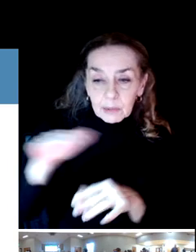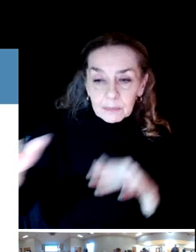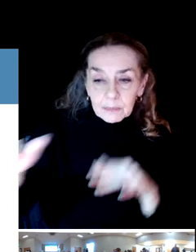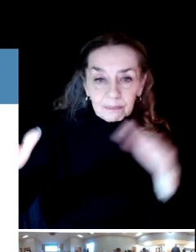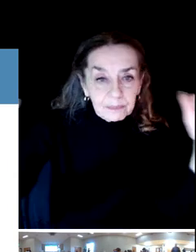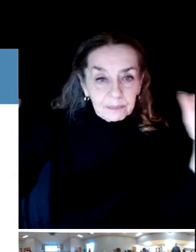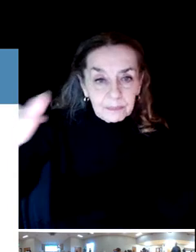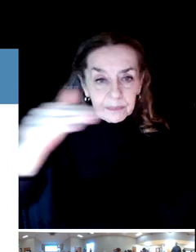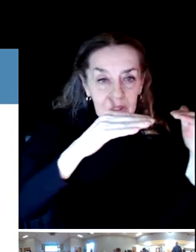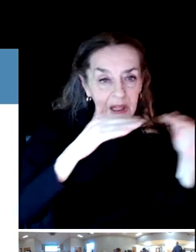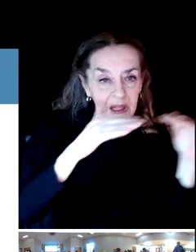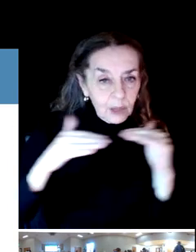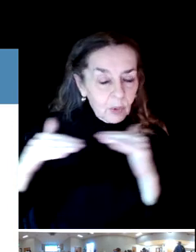And we do that in a number of ways.